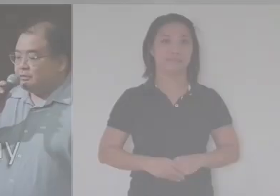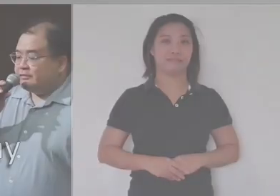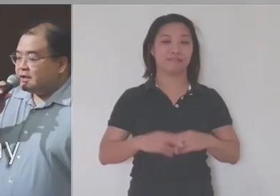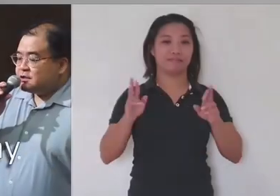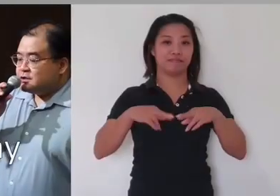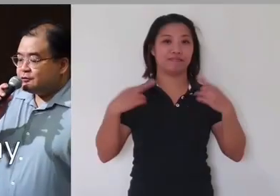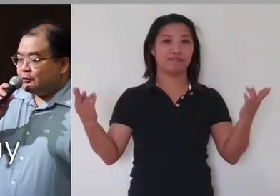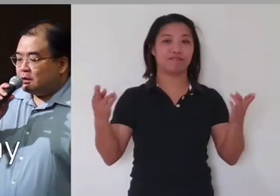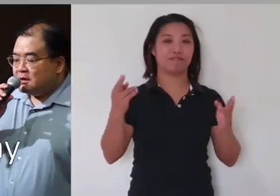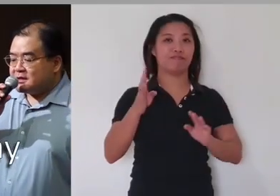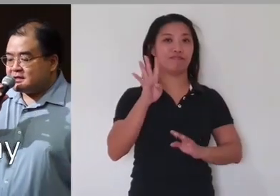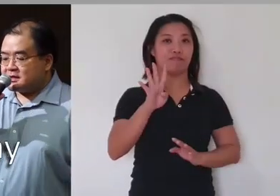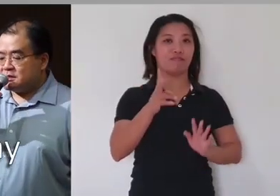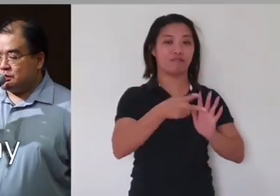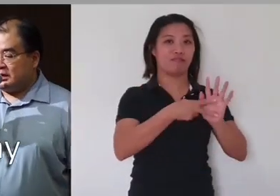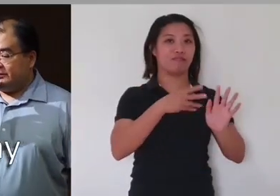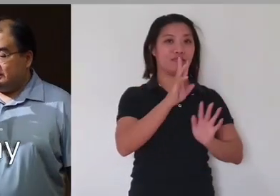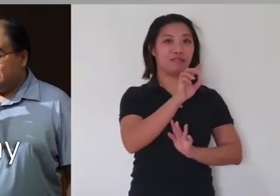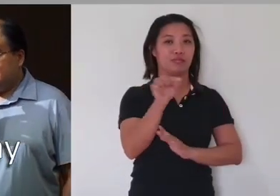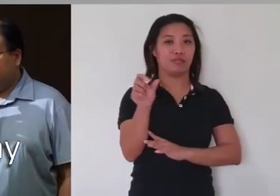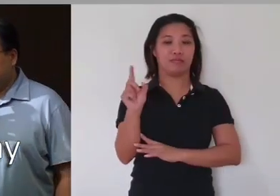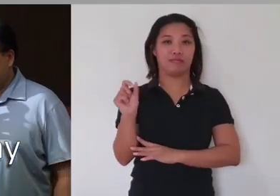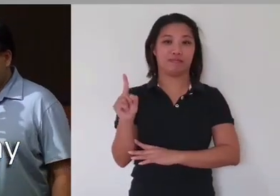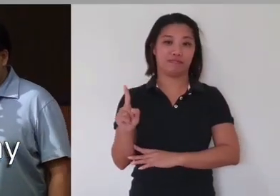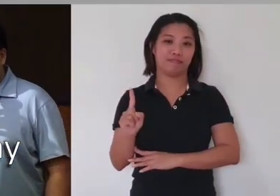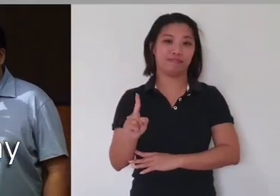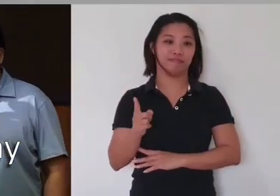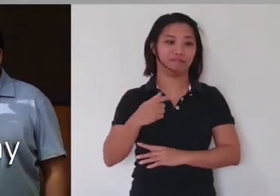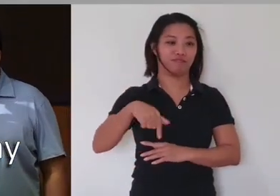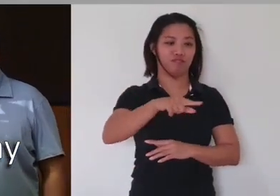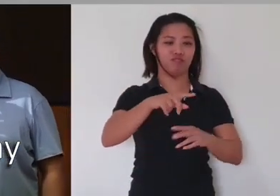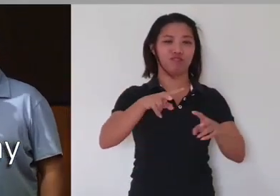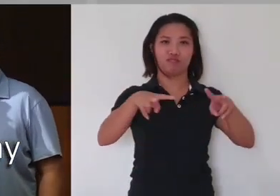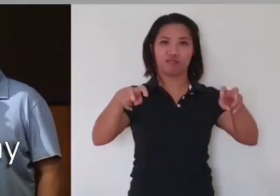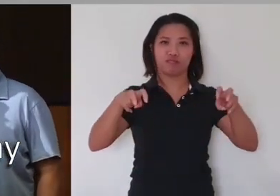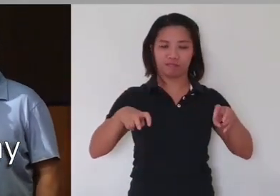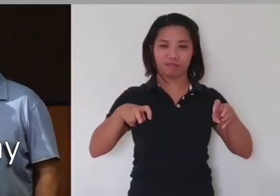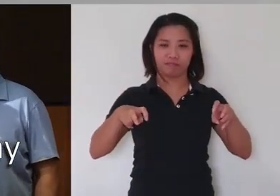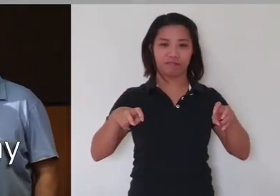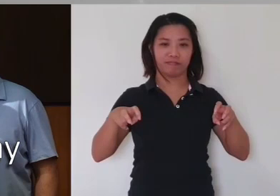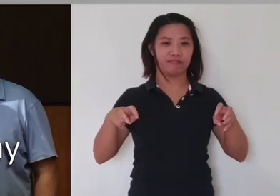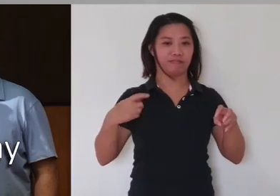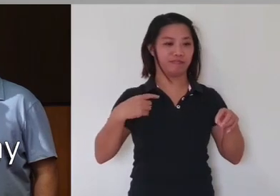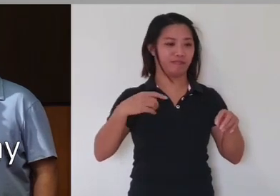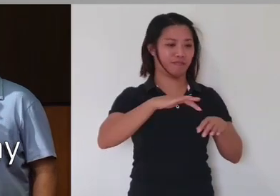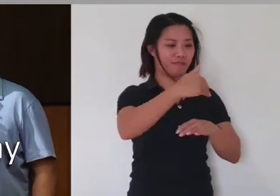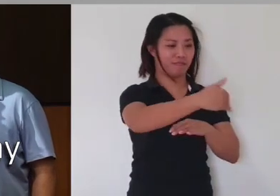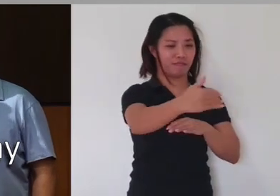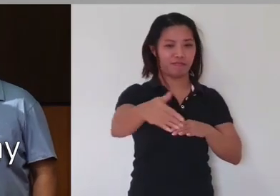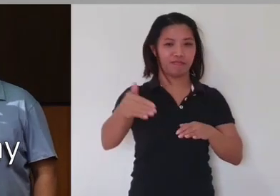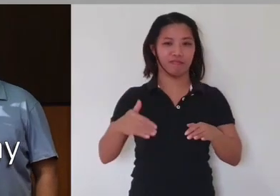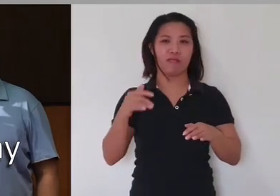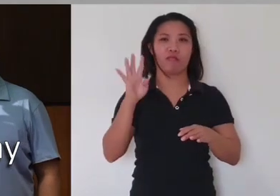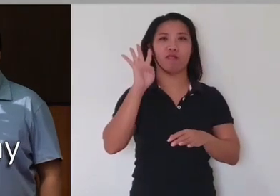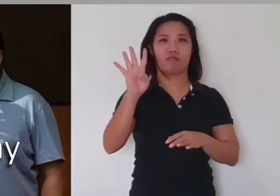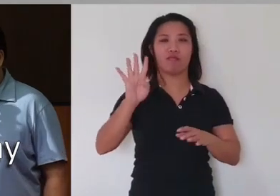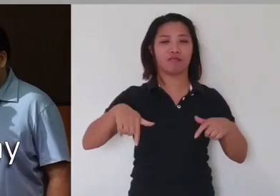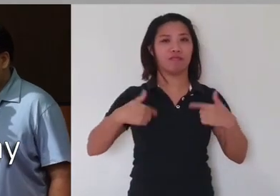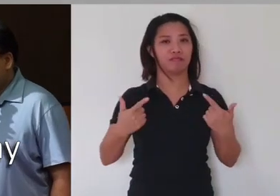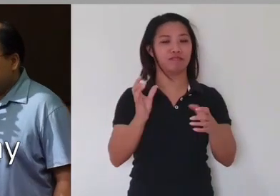Revelation 4:6 - 11 And around the throne, on each side of the throne, are four living creatures,